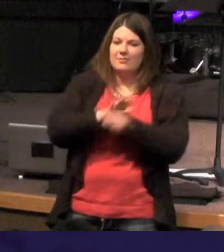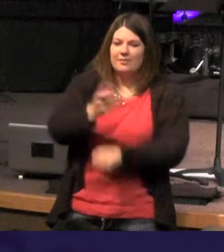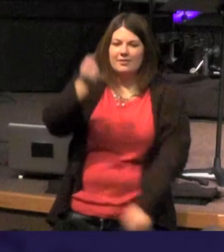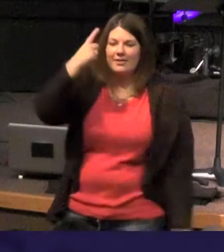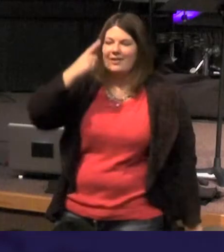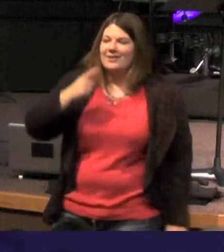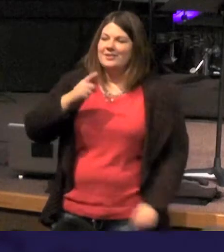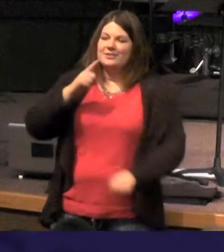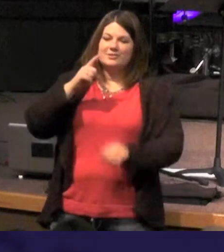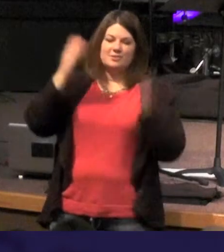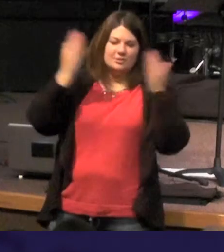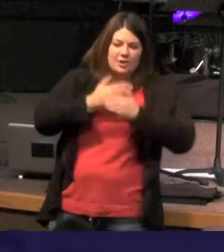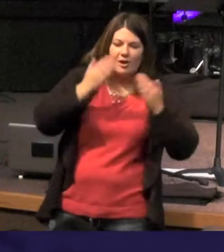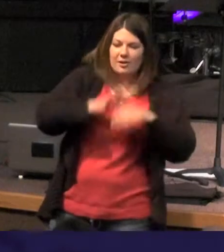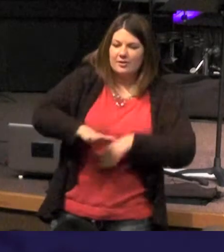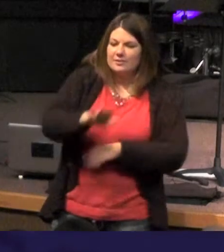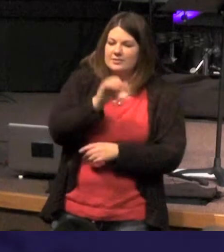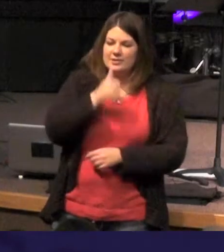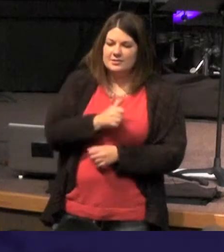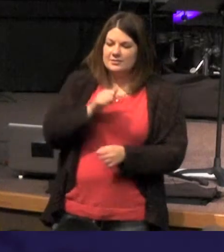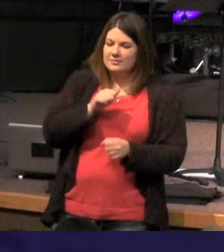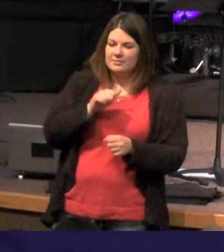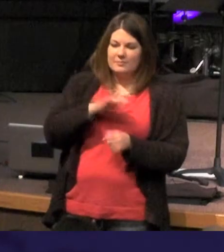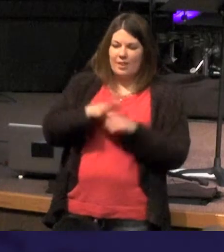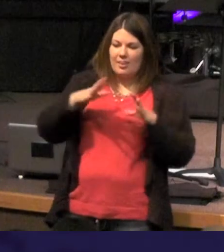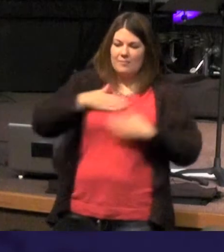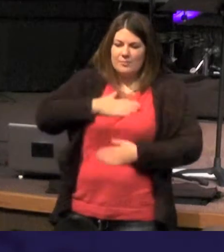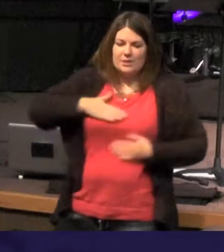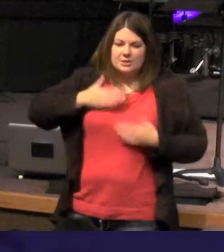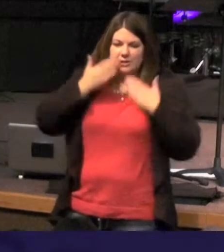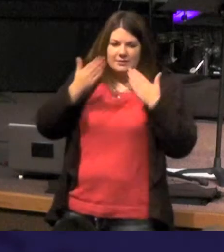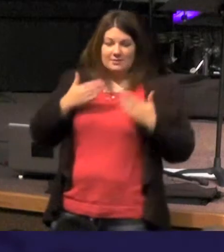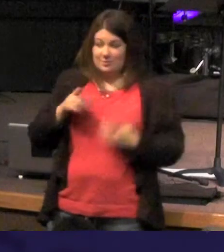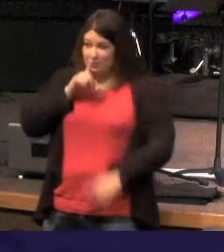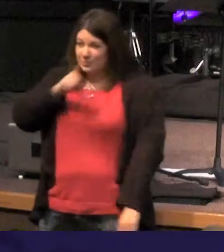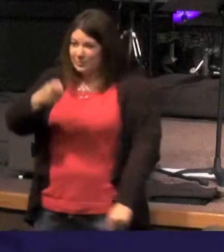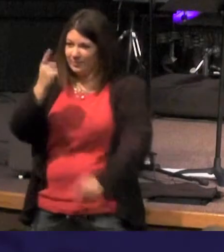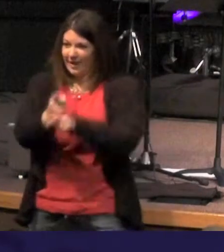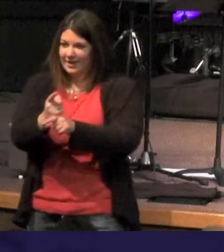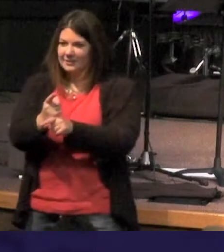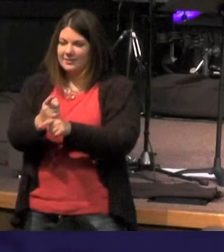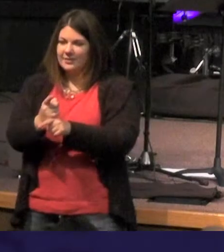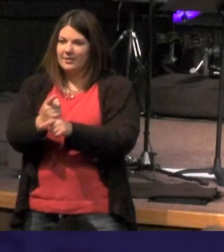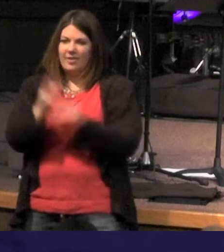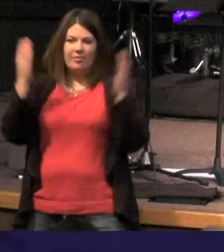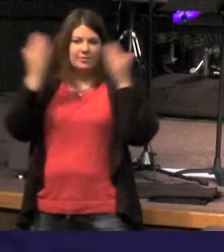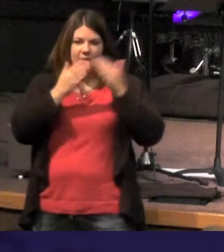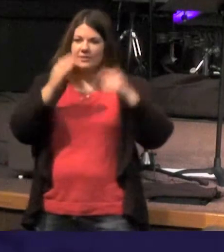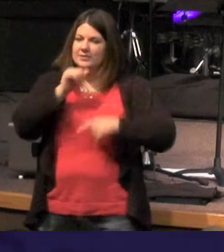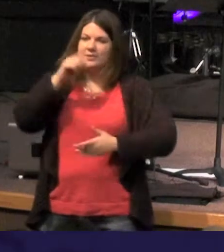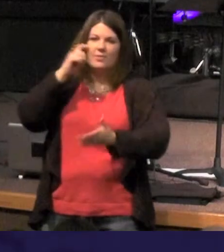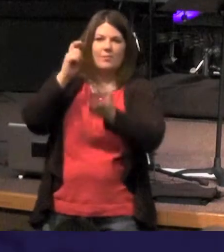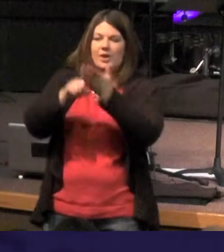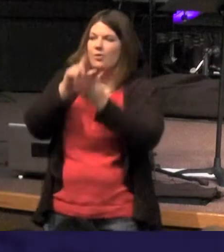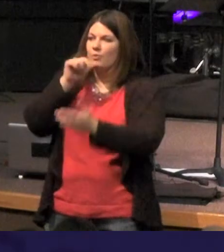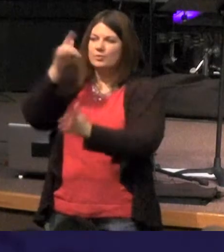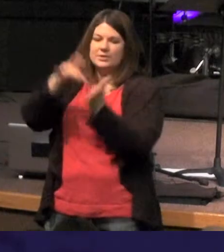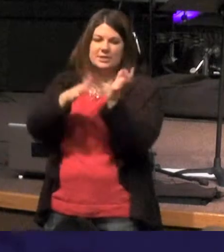the darkness just doesn't understand it I've got to stop and say that's true isn't it darkness does not see Jesus they don't recognize who Jesus is and what he's